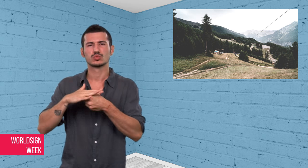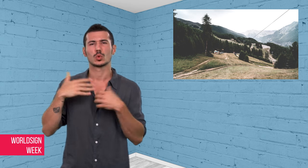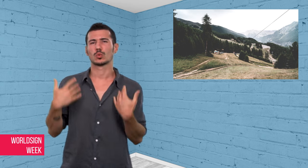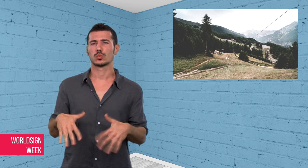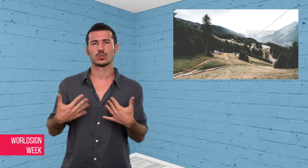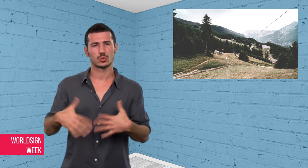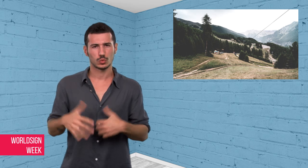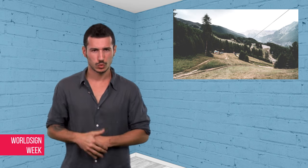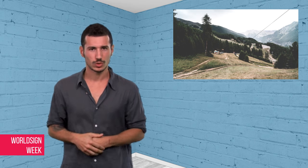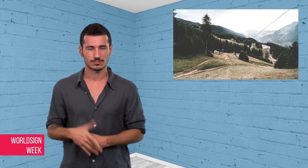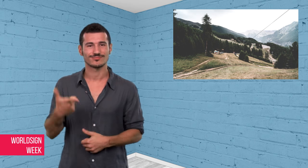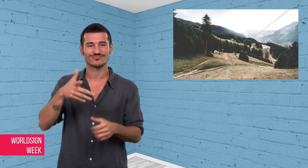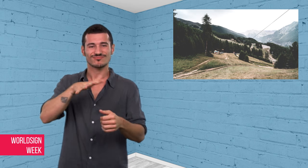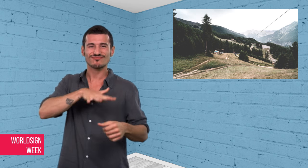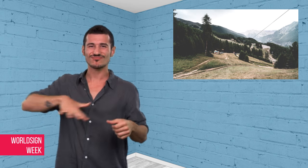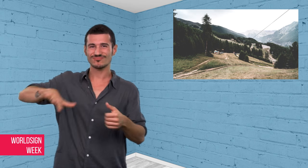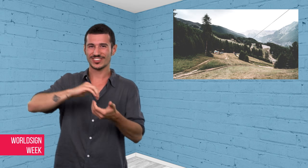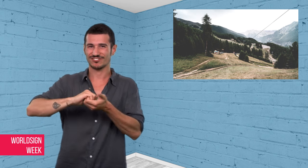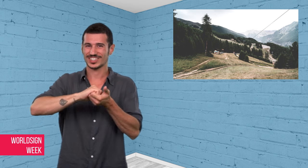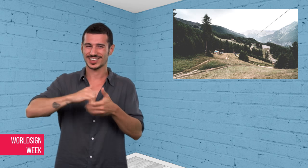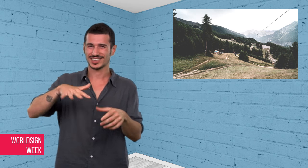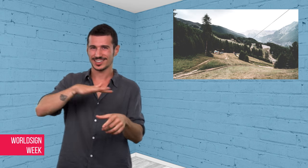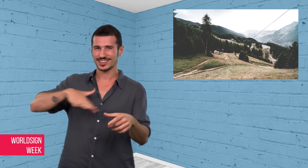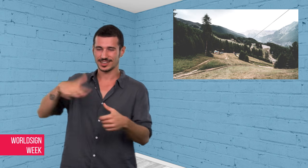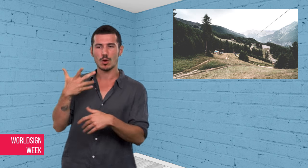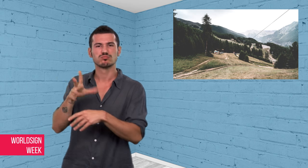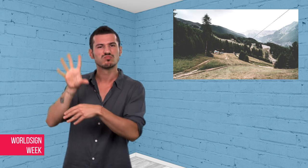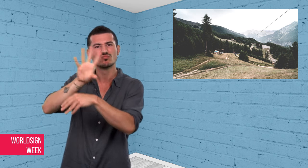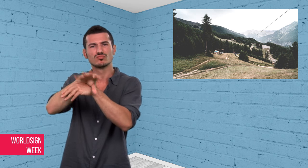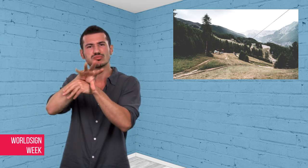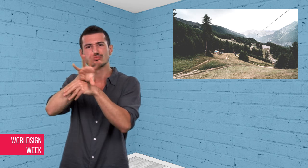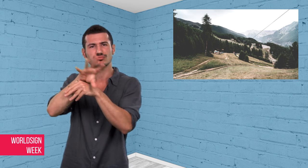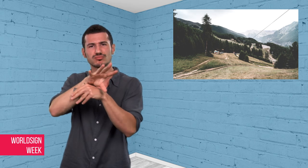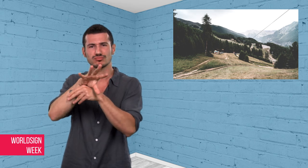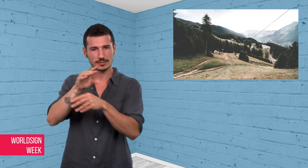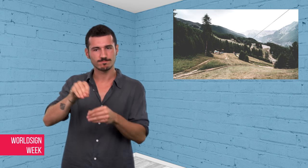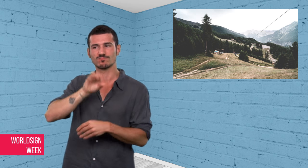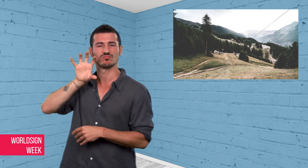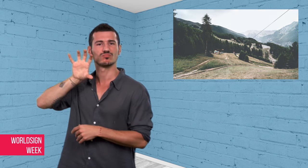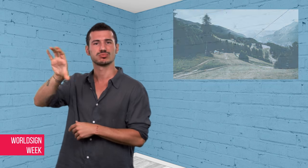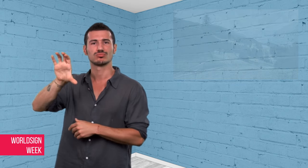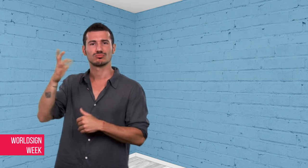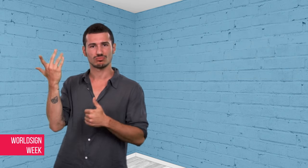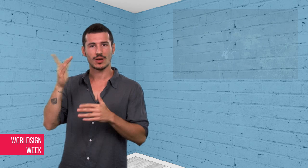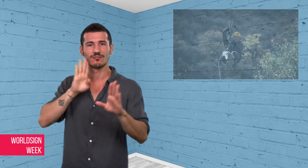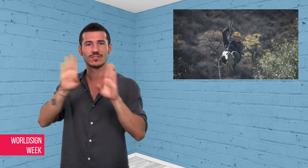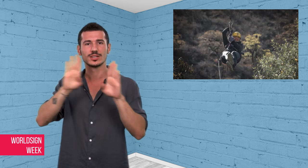Lynda McQueen and her friends said they are